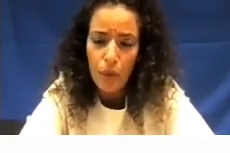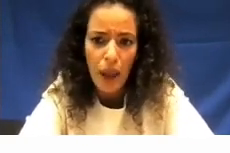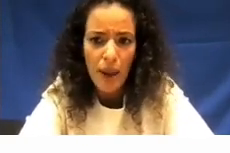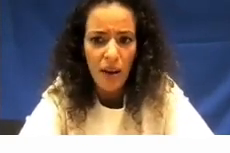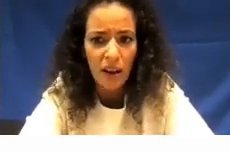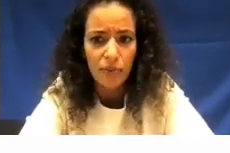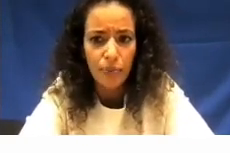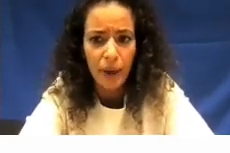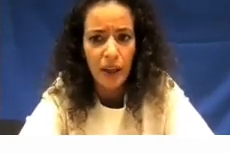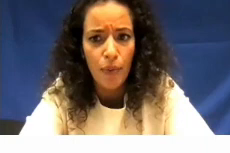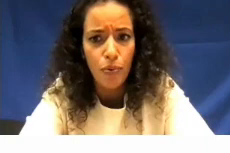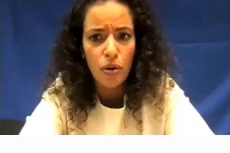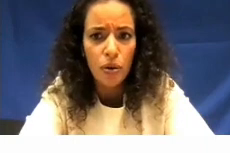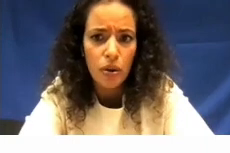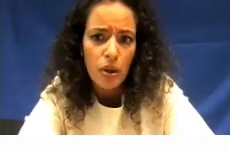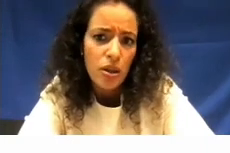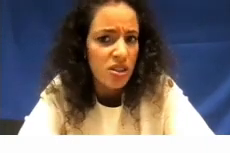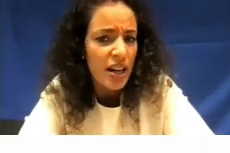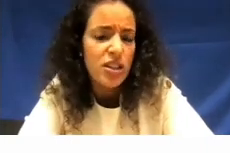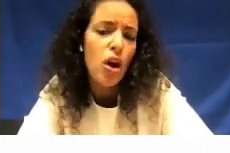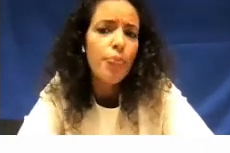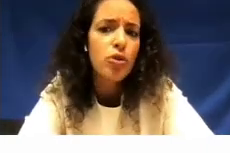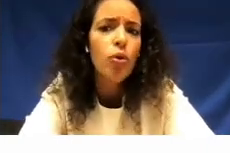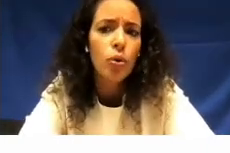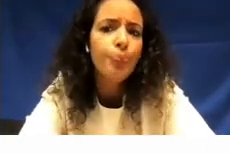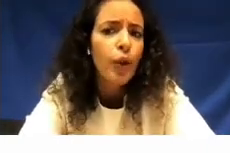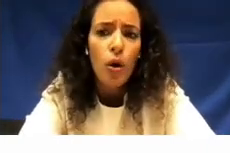maybe I picked that up wrong sign is open to all